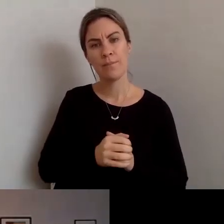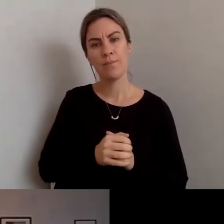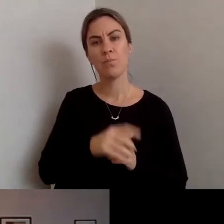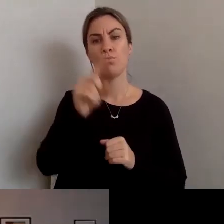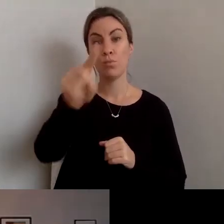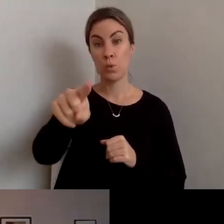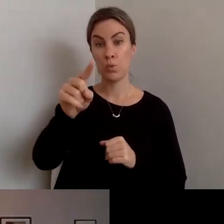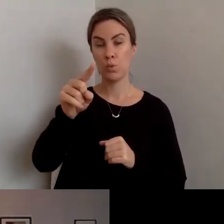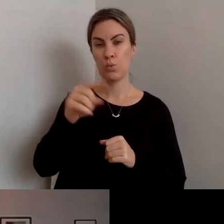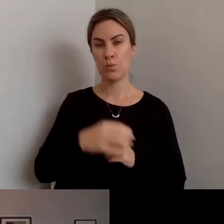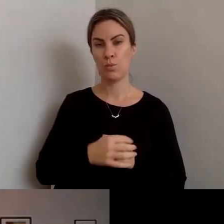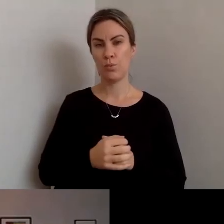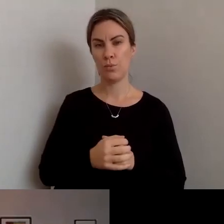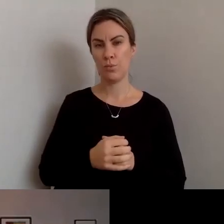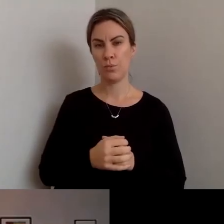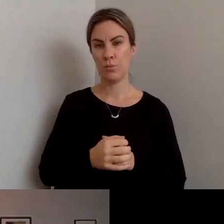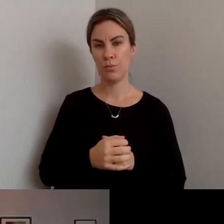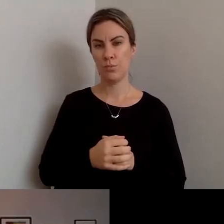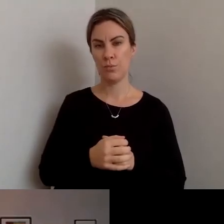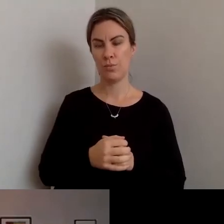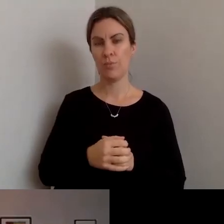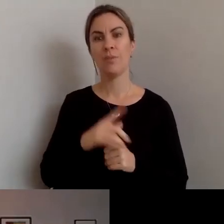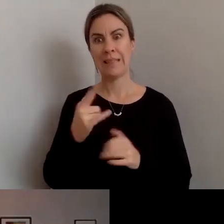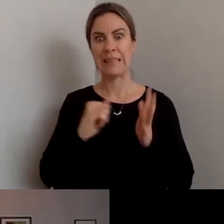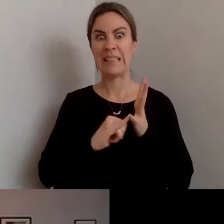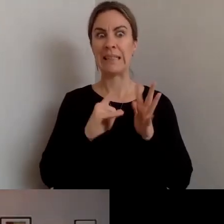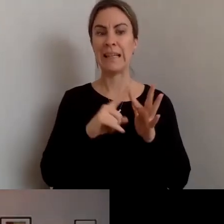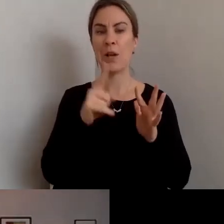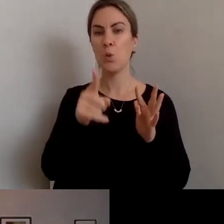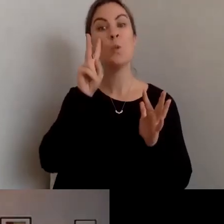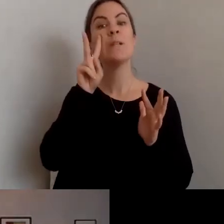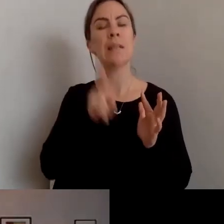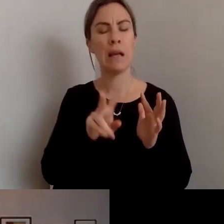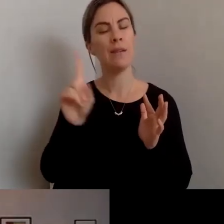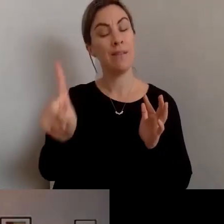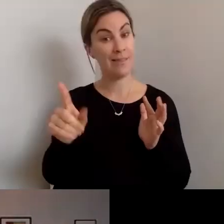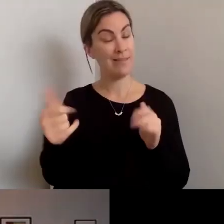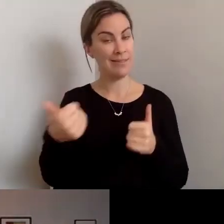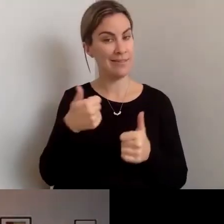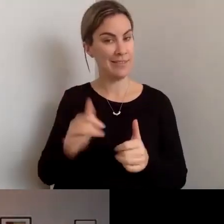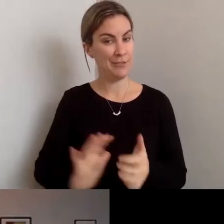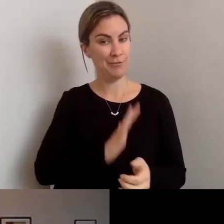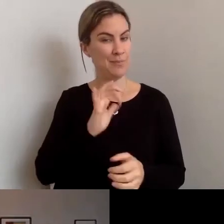sorry, we don't use the word "see" anymore - thank you, Jody, for also pointing that out - what do you consider is the difference between